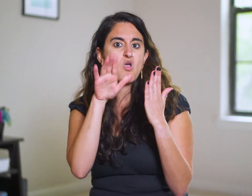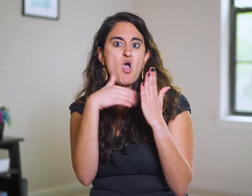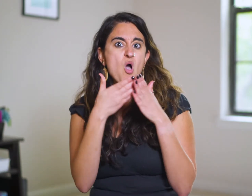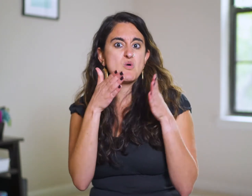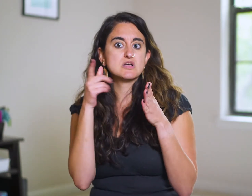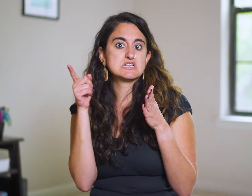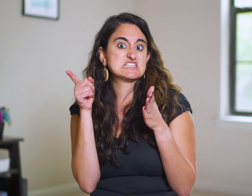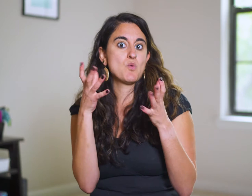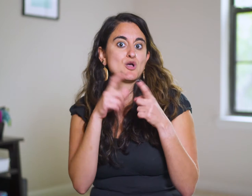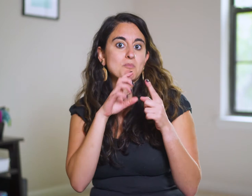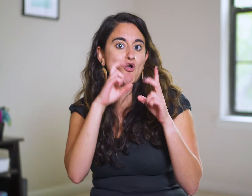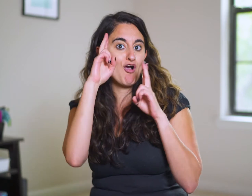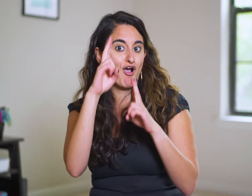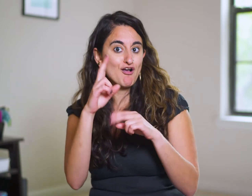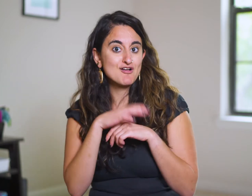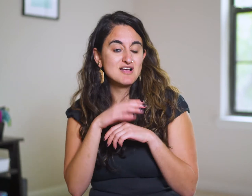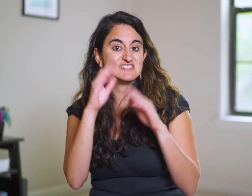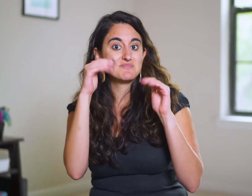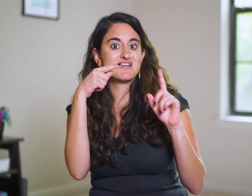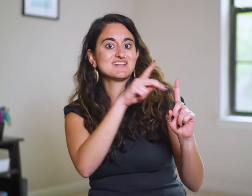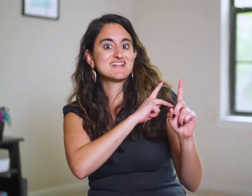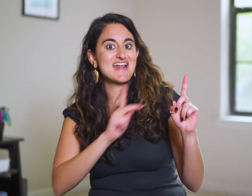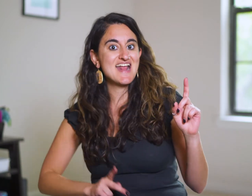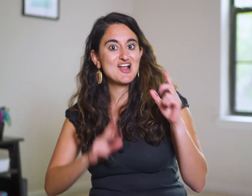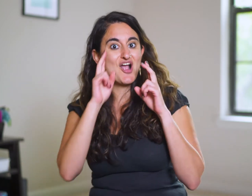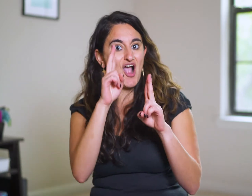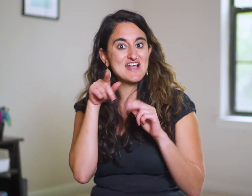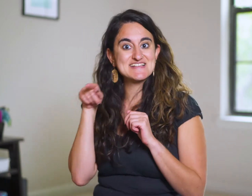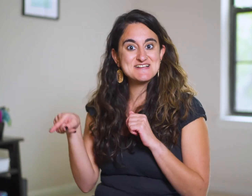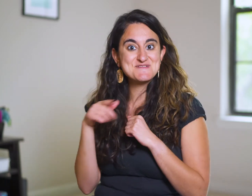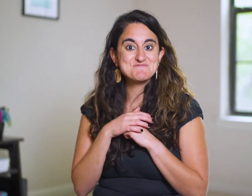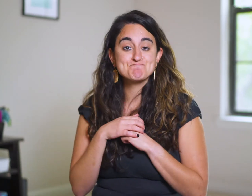all the ways he wants to be honored and is expecting the king to honor him, of course.